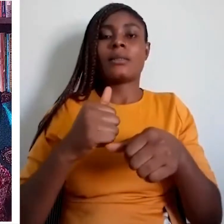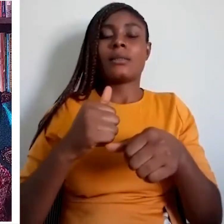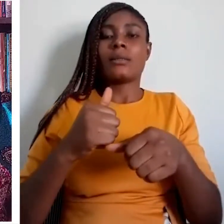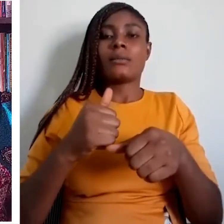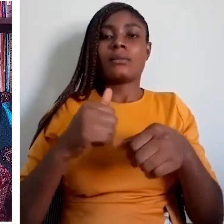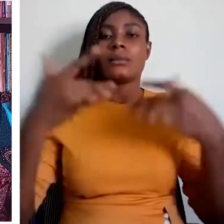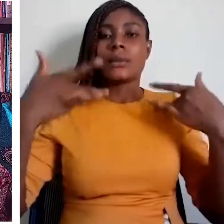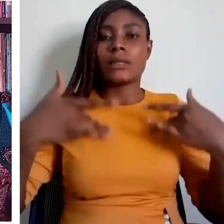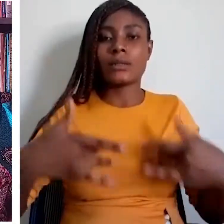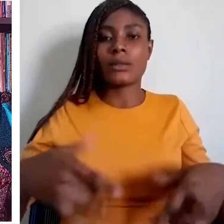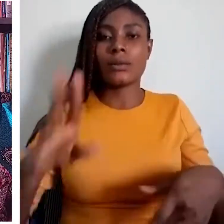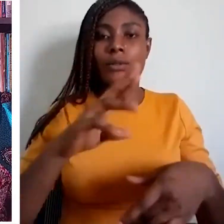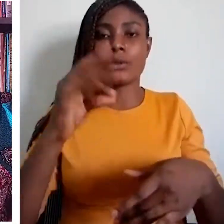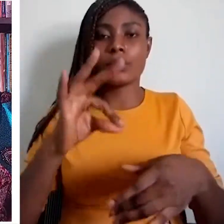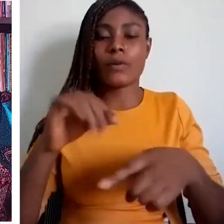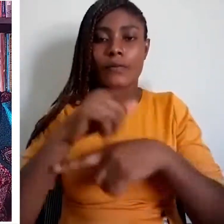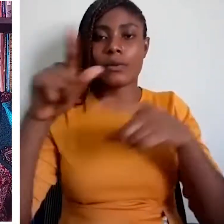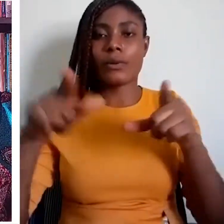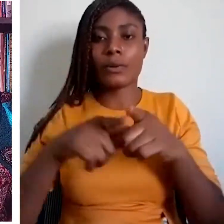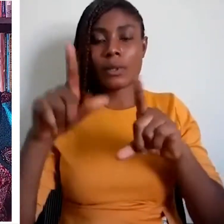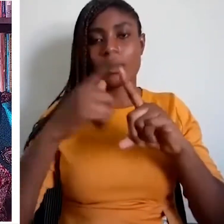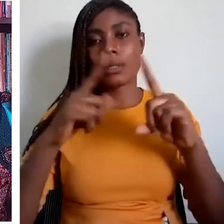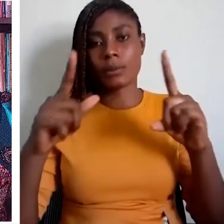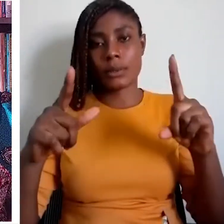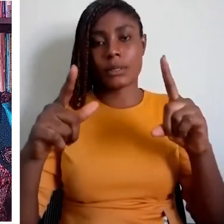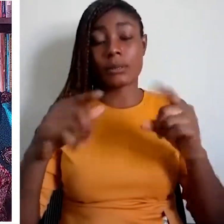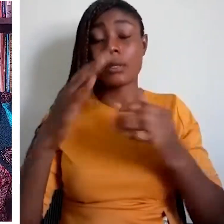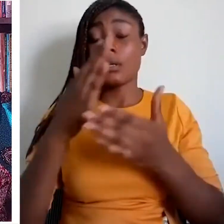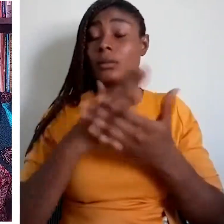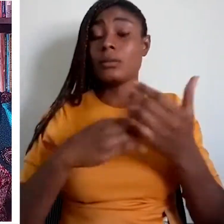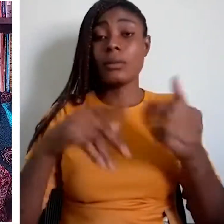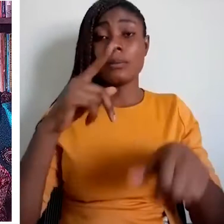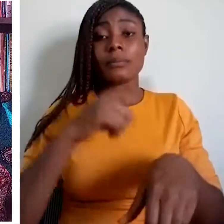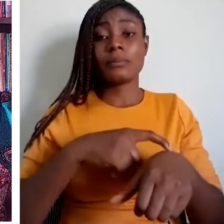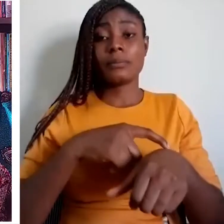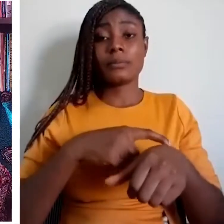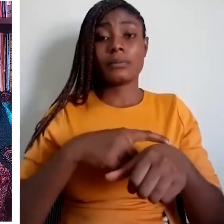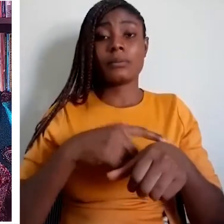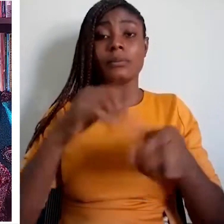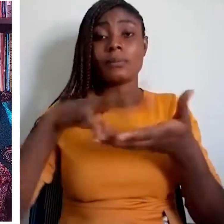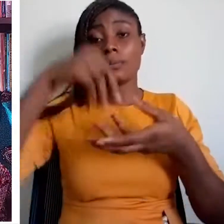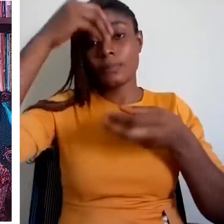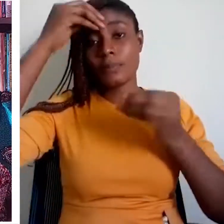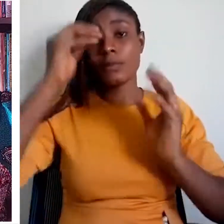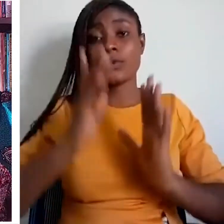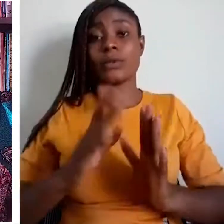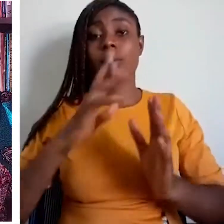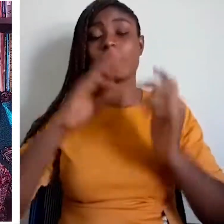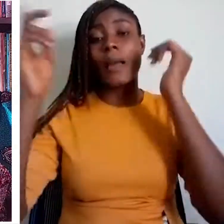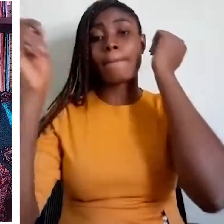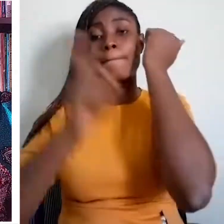regarding education in nigeria the national policy on education spells out the linguistic